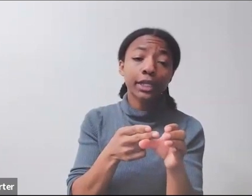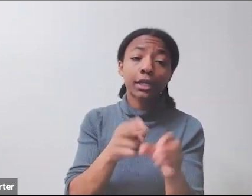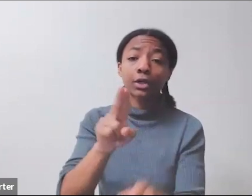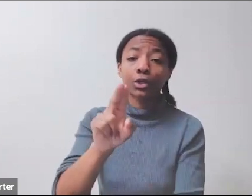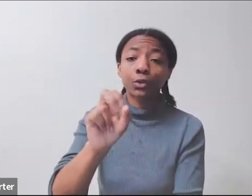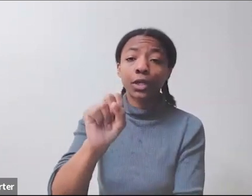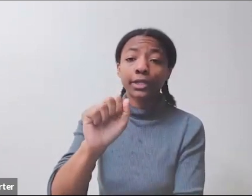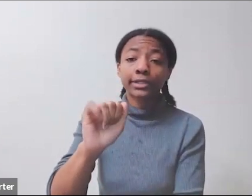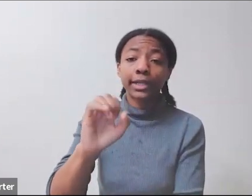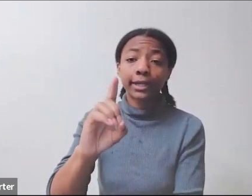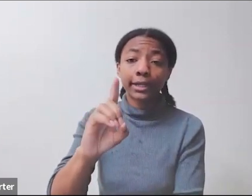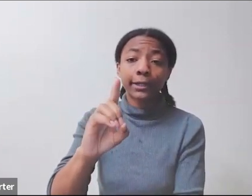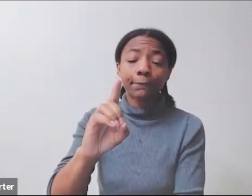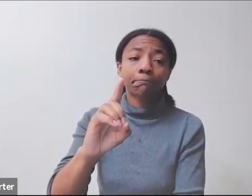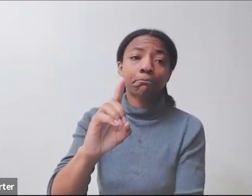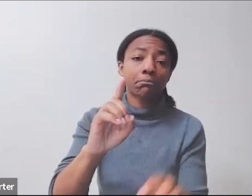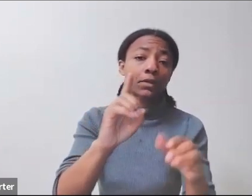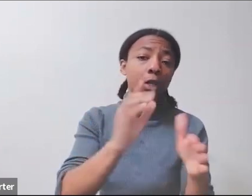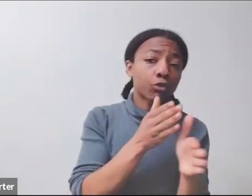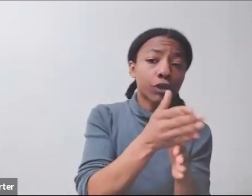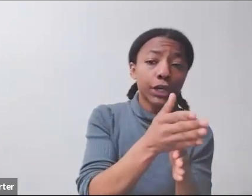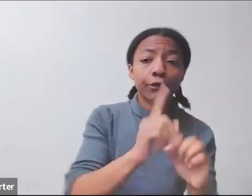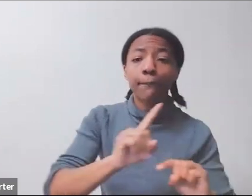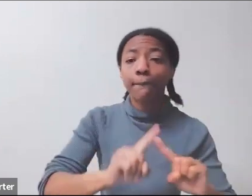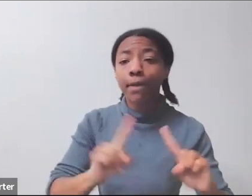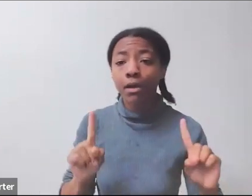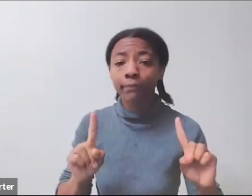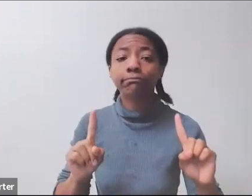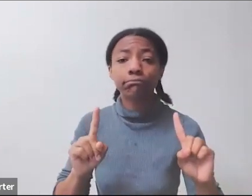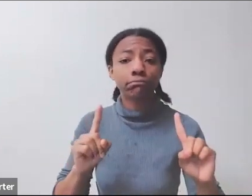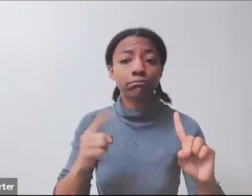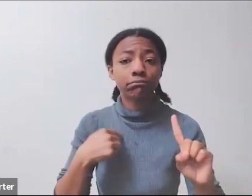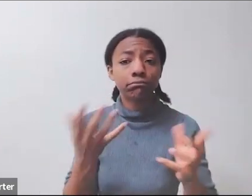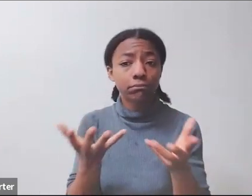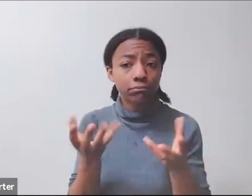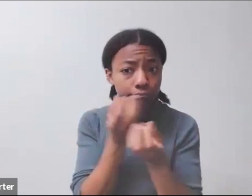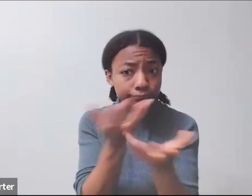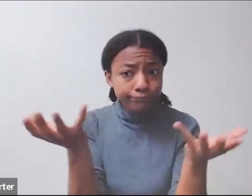that there are ways that we are really actively trying to recruit people with disabilities.